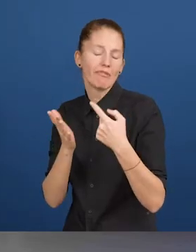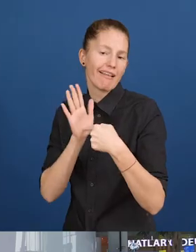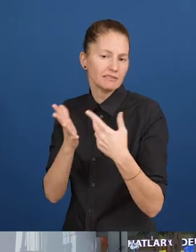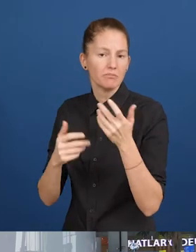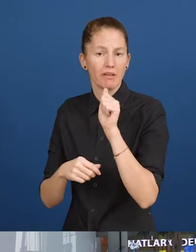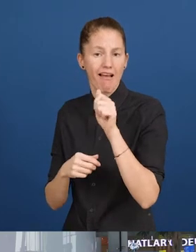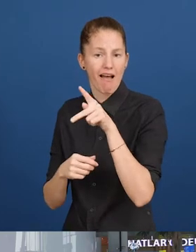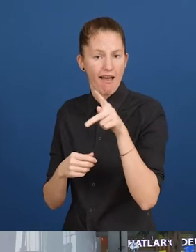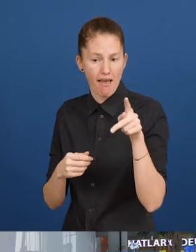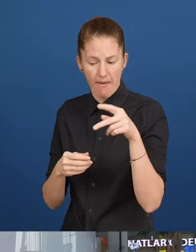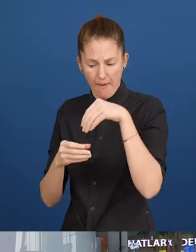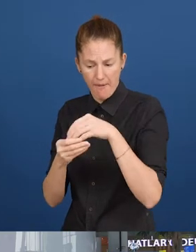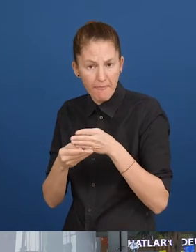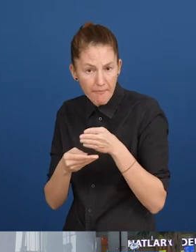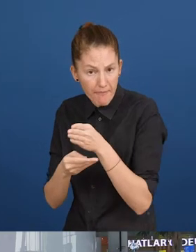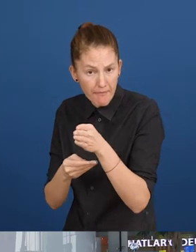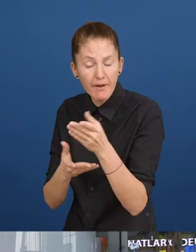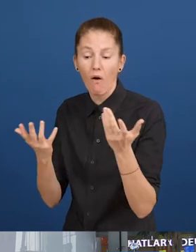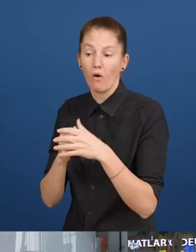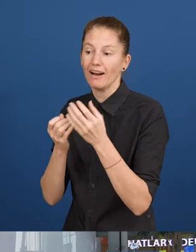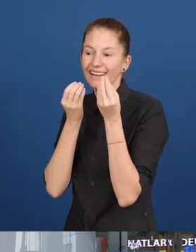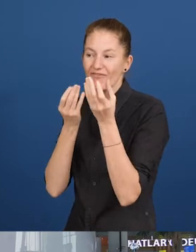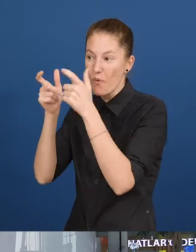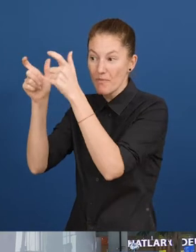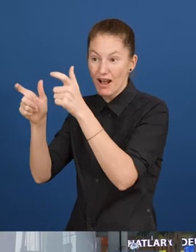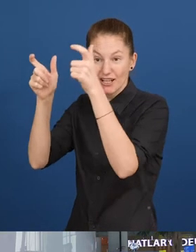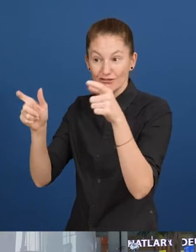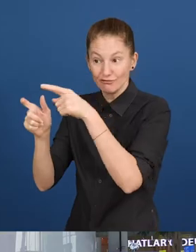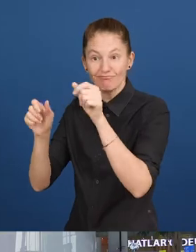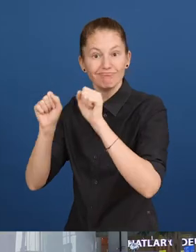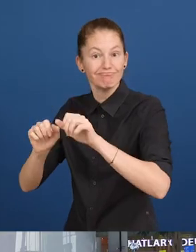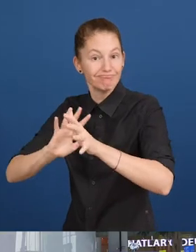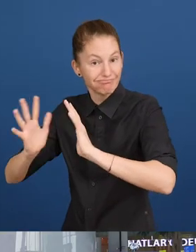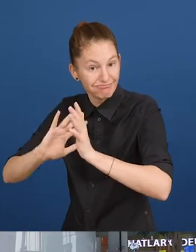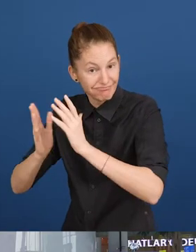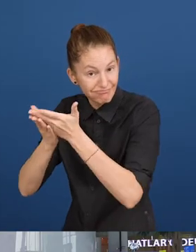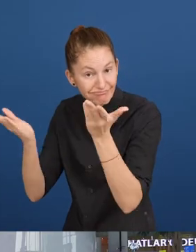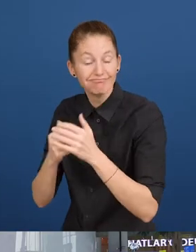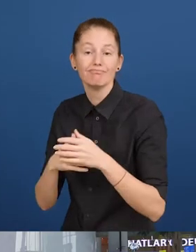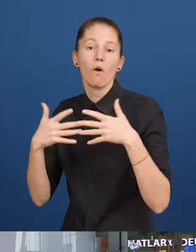info kiosks in sign language, or a map that gives people who are particularly